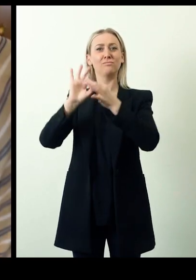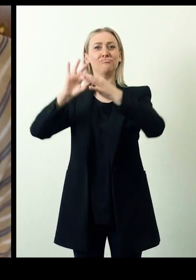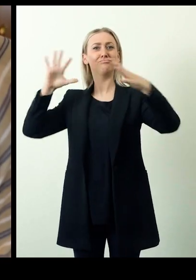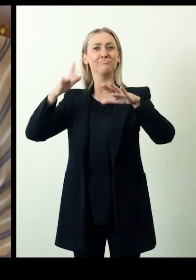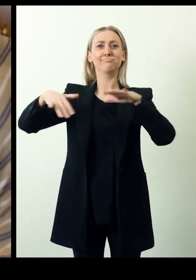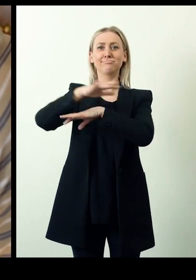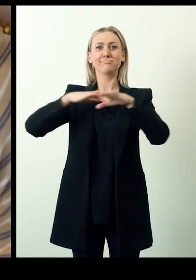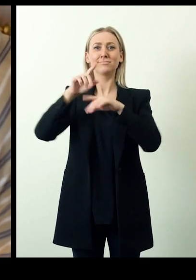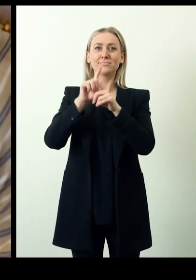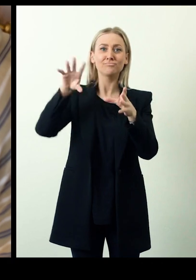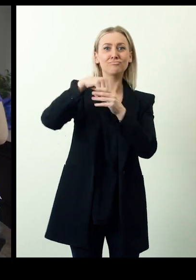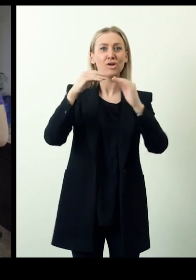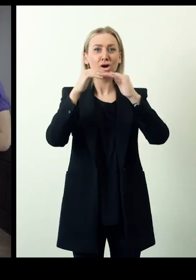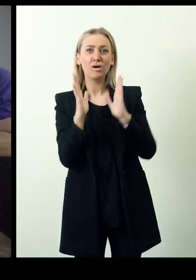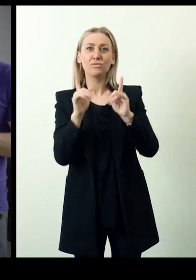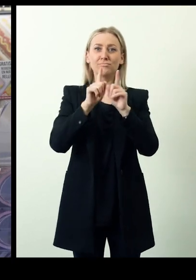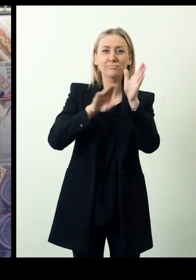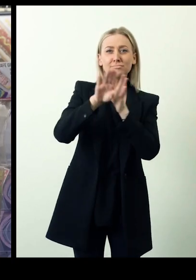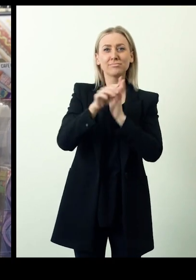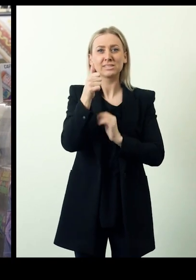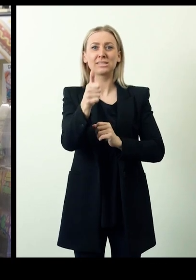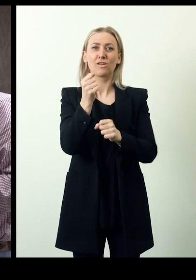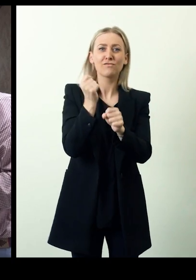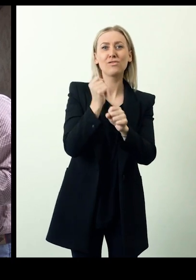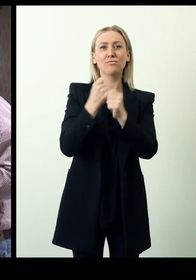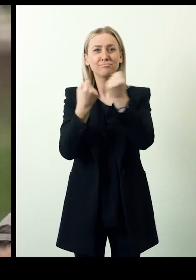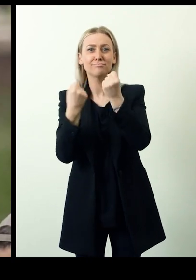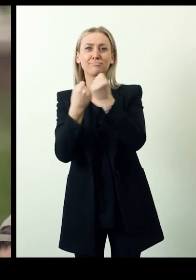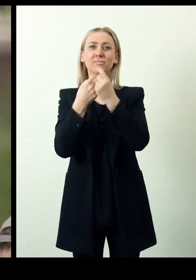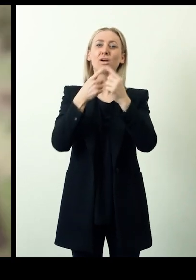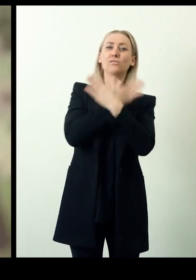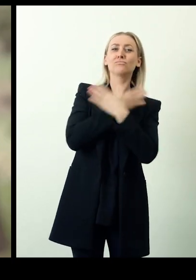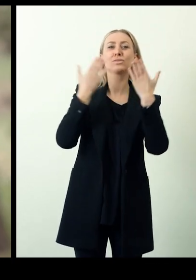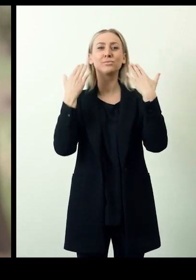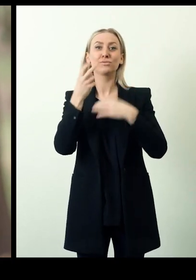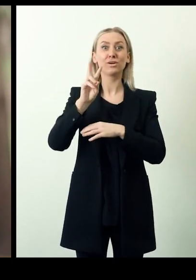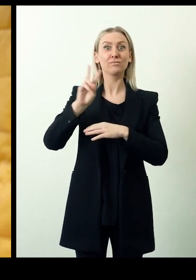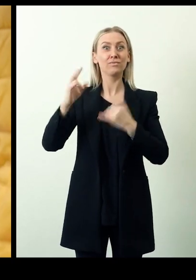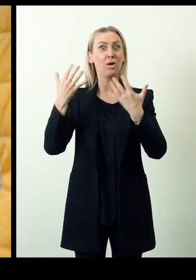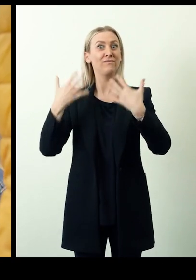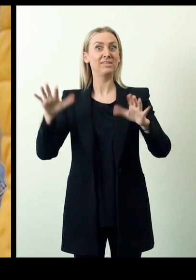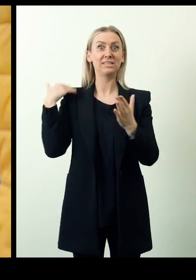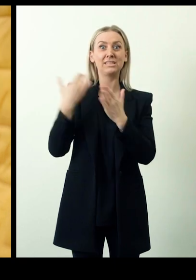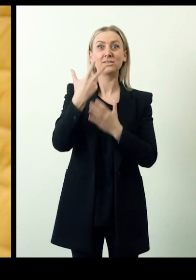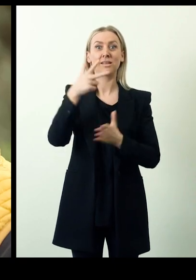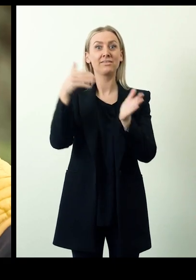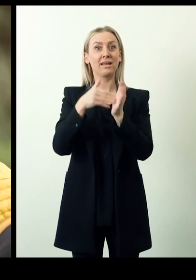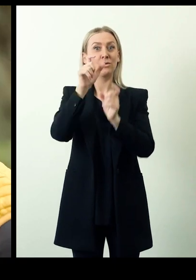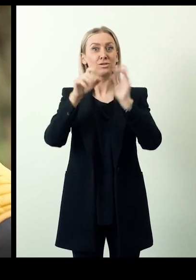independently with inclusive housing, employment support and recreation. By 2022, up to 3000 people had benefited from the program.